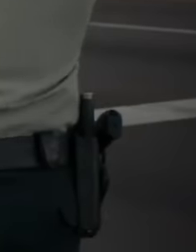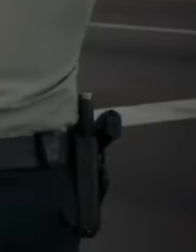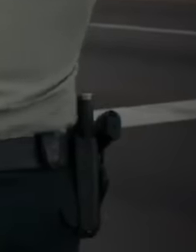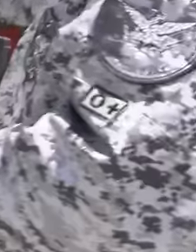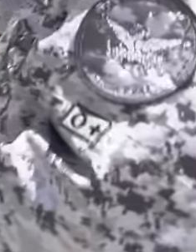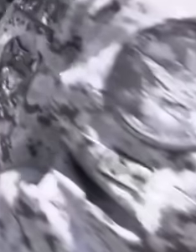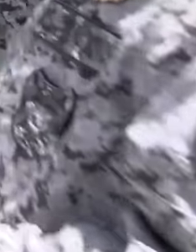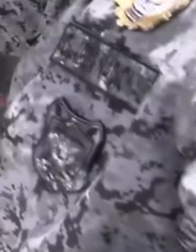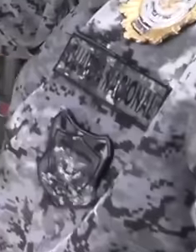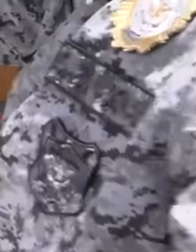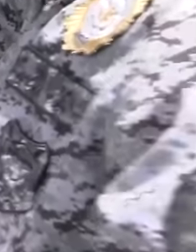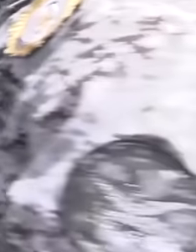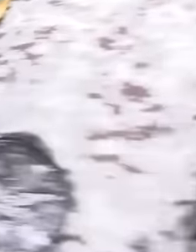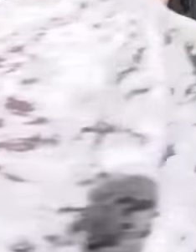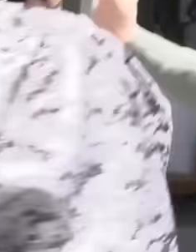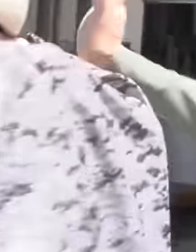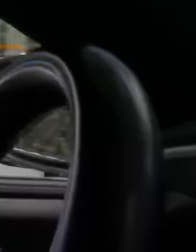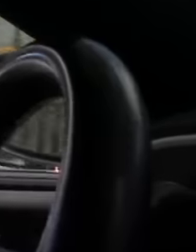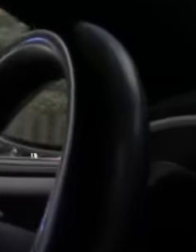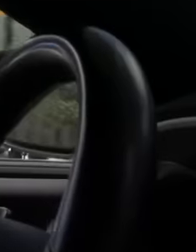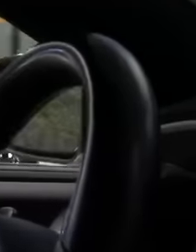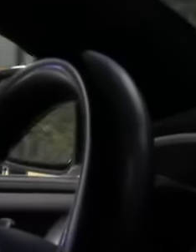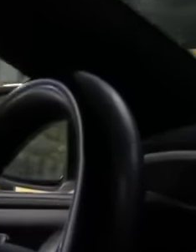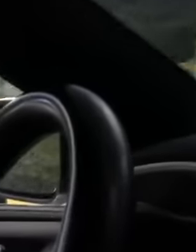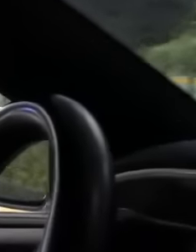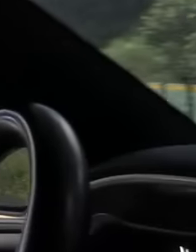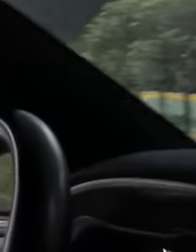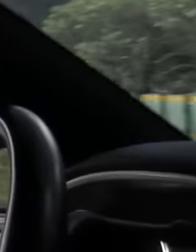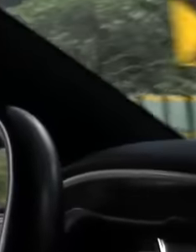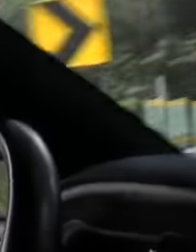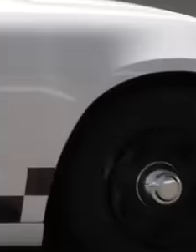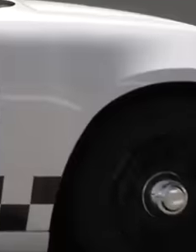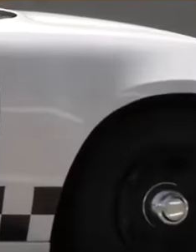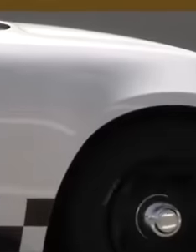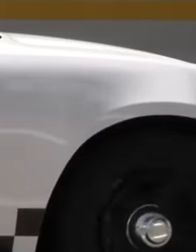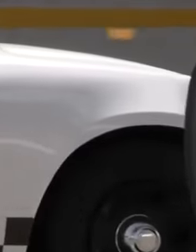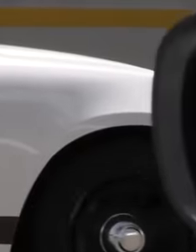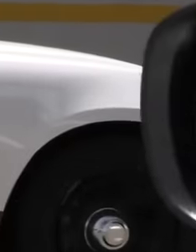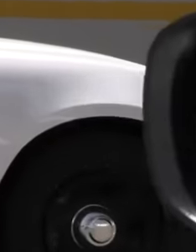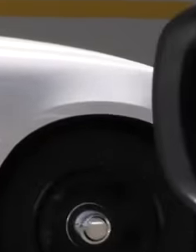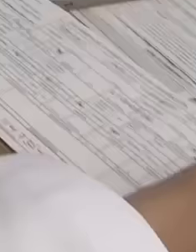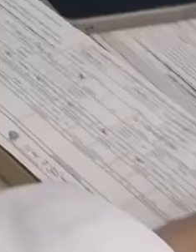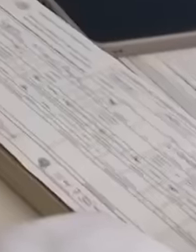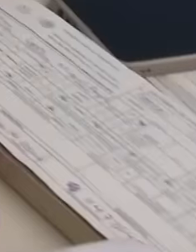secretariat itself in order to serve in the security tasks of our country. We have all seen